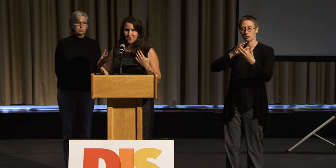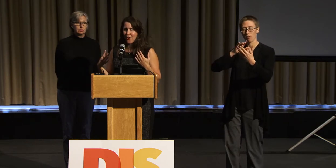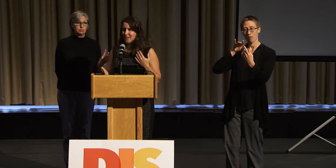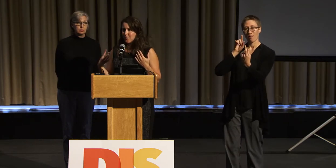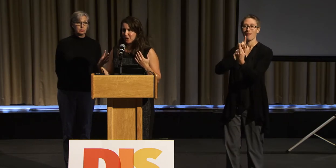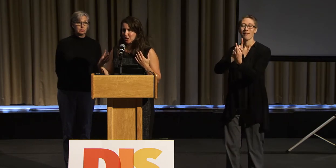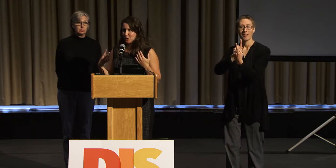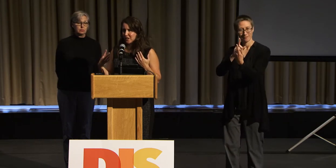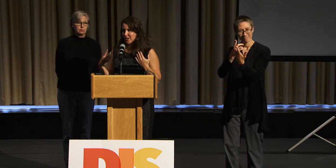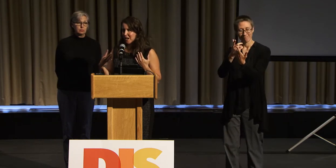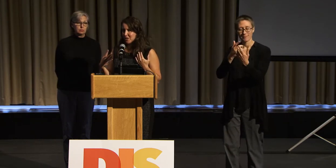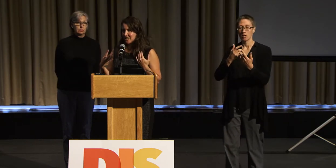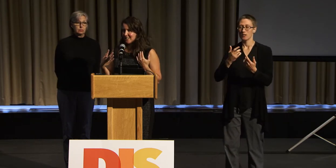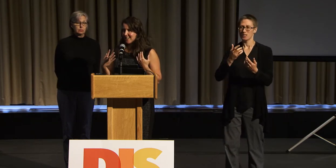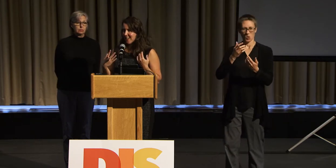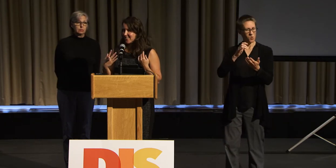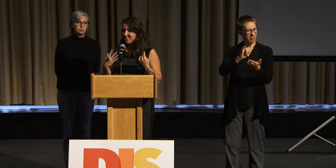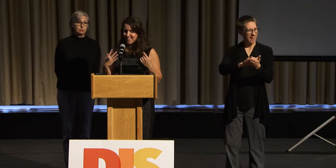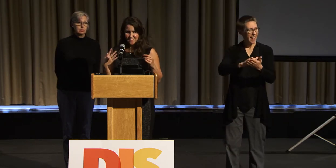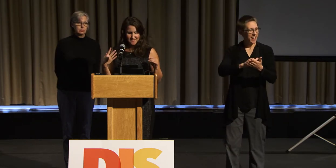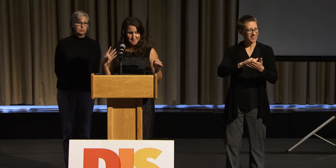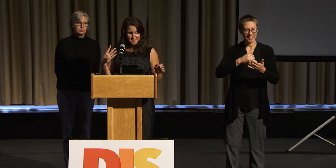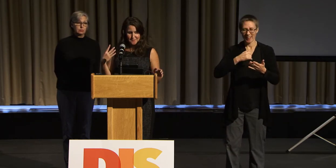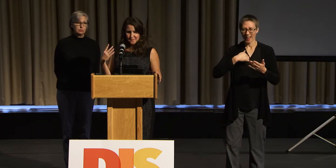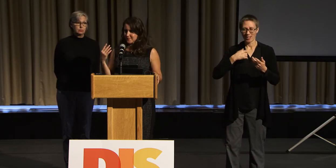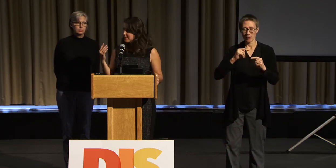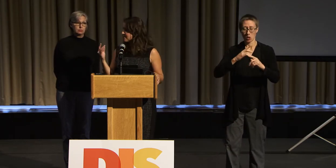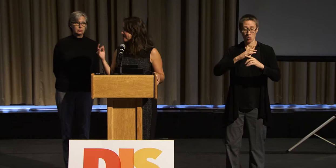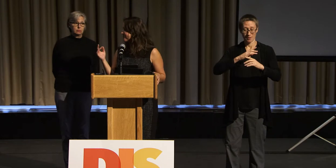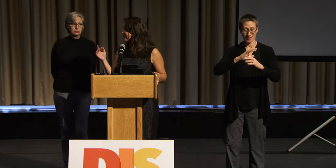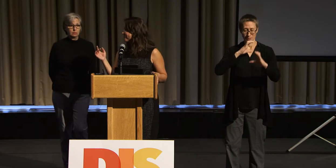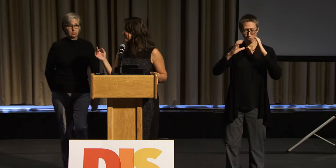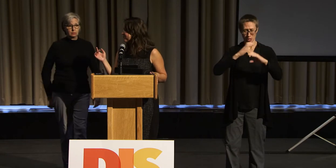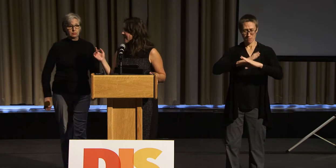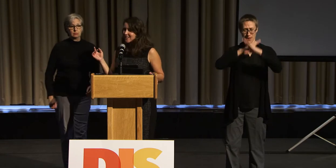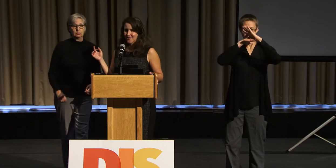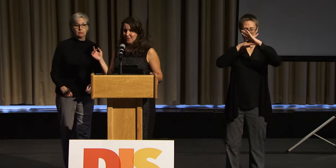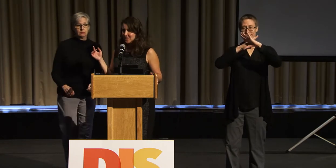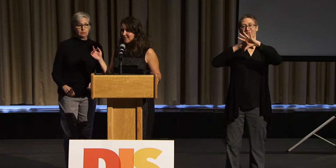of trying to bridge two different communities together. Another question?